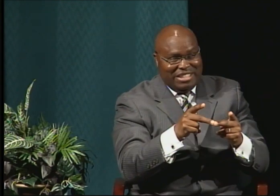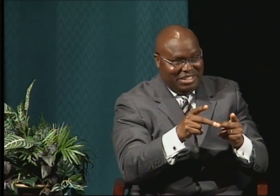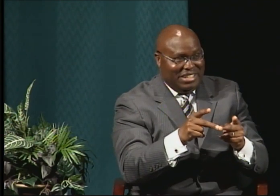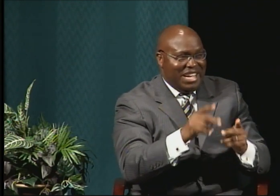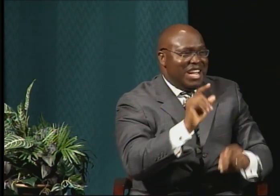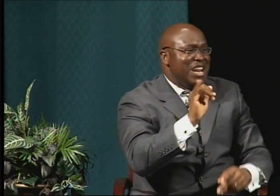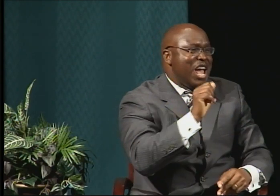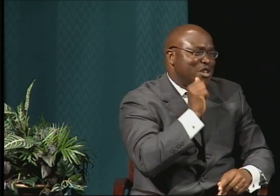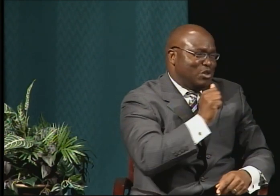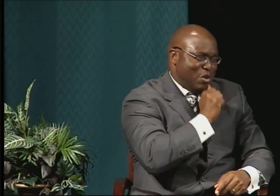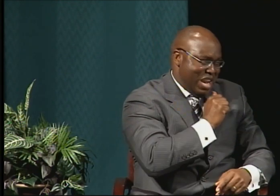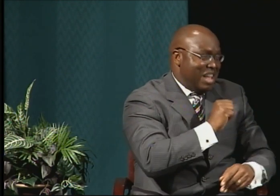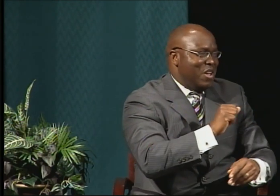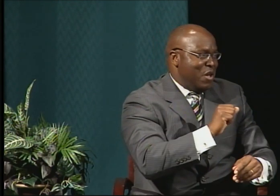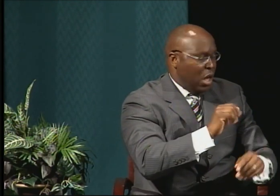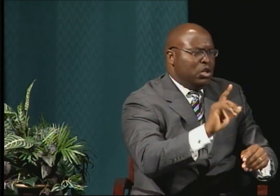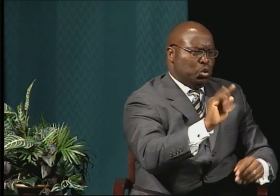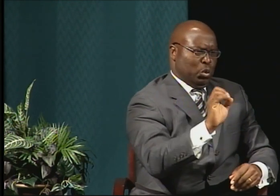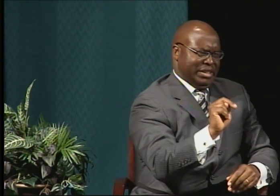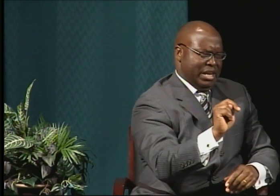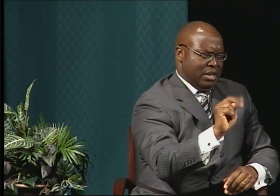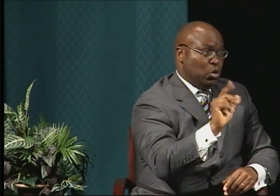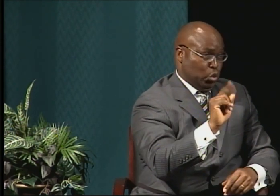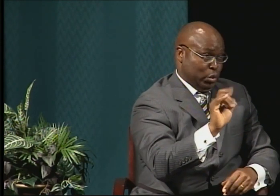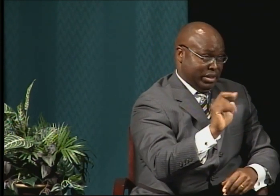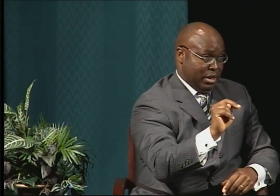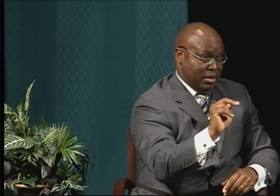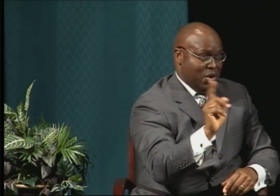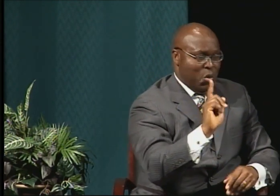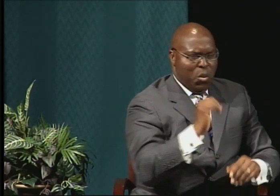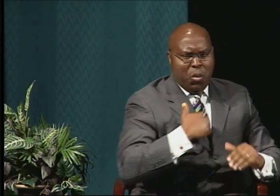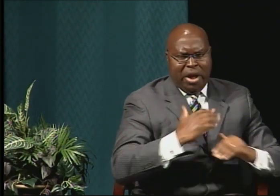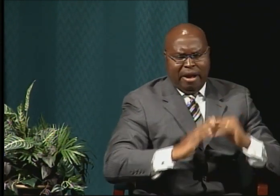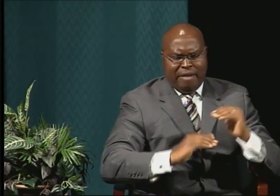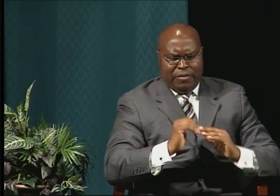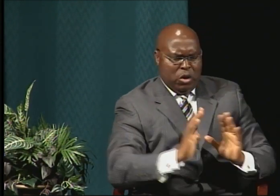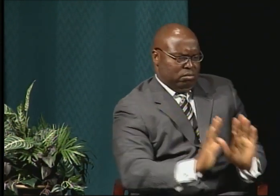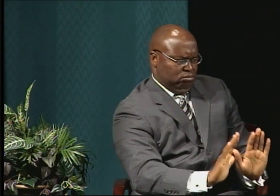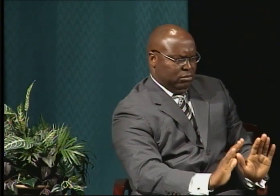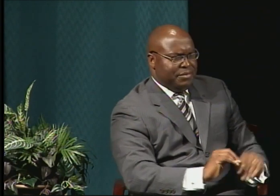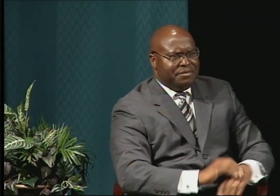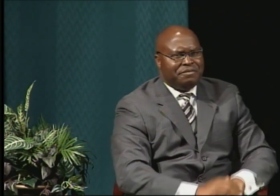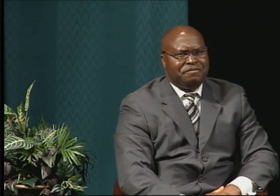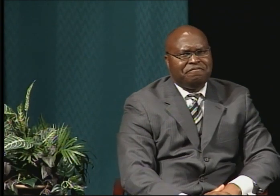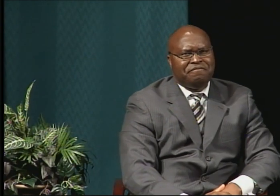where we're comfortable for my wife to be able to rest. And we gave God a deadline.